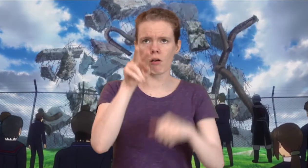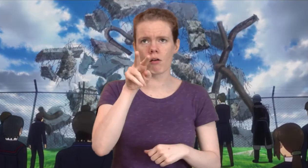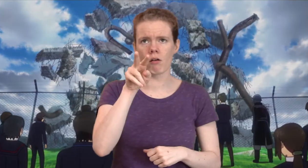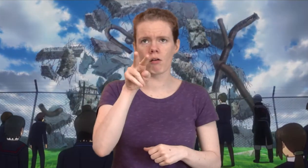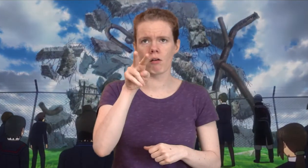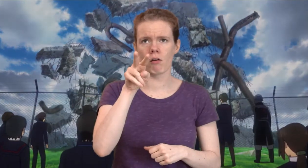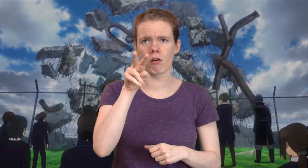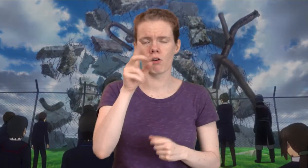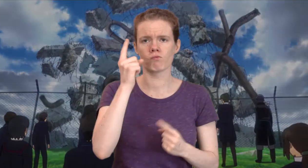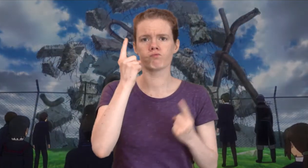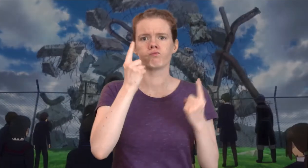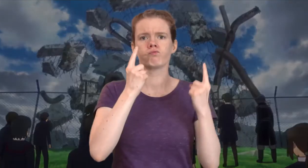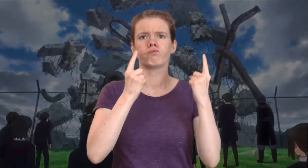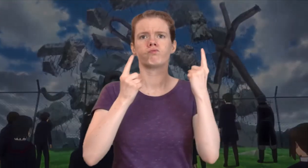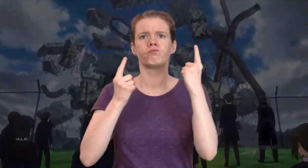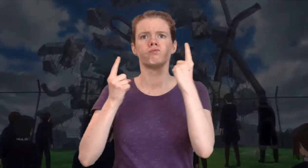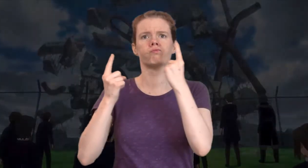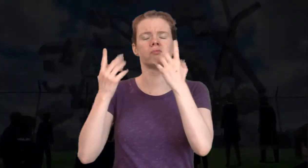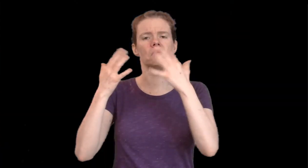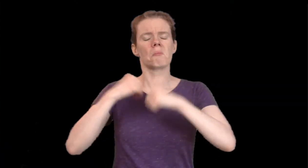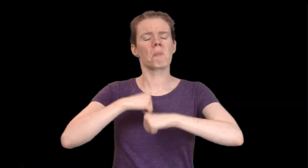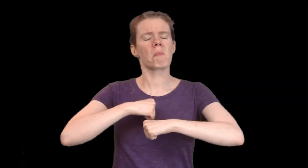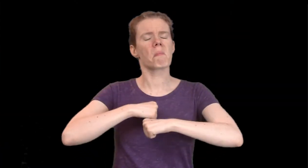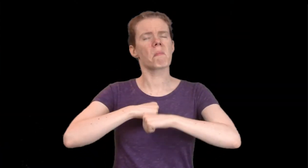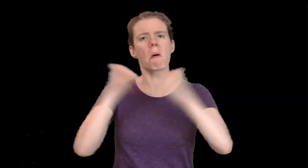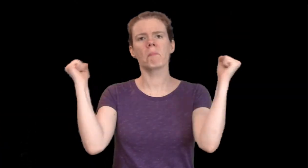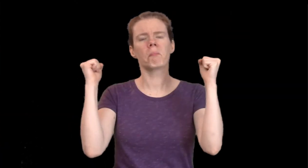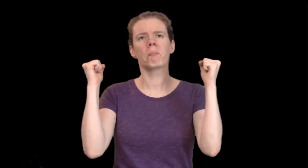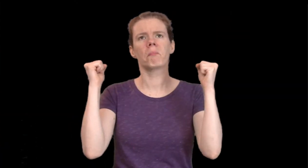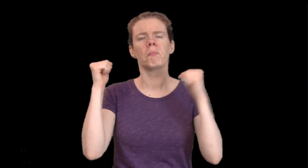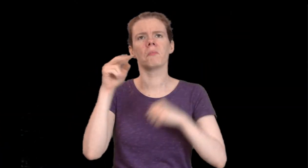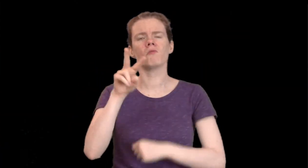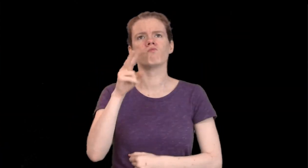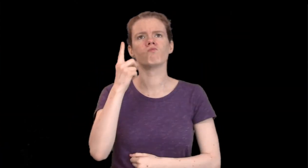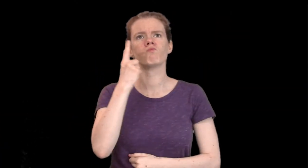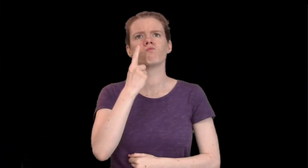The truth is out in the open for everyone to consider.